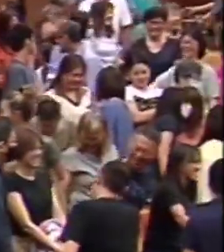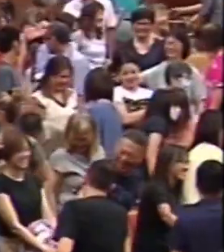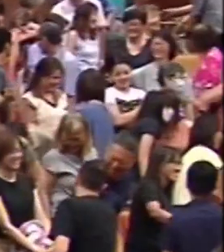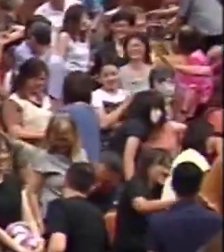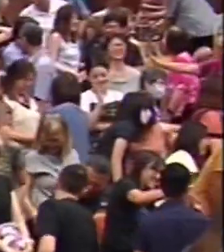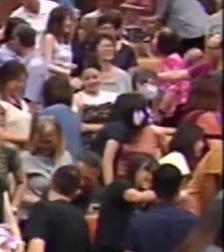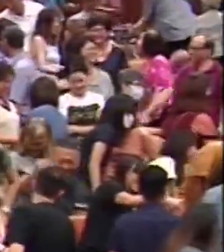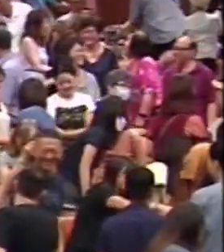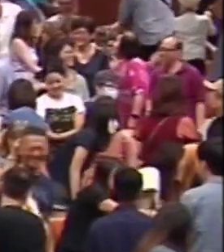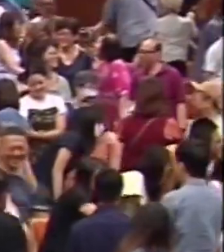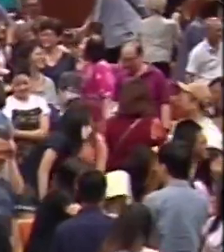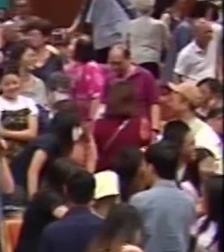Amen.